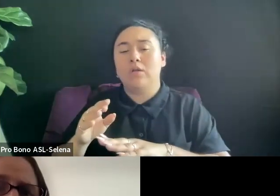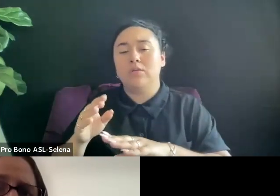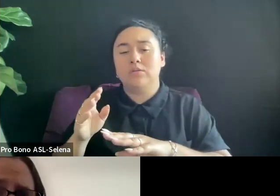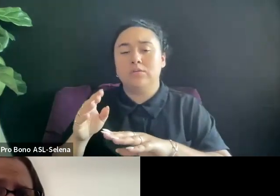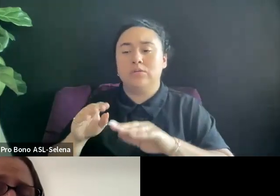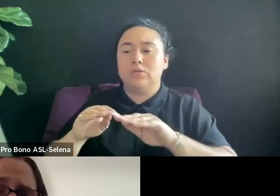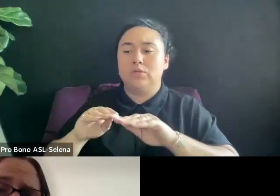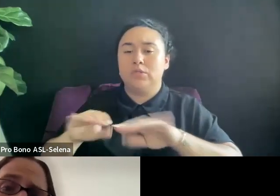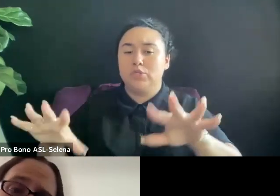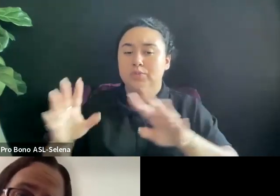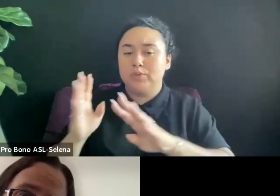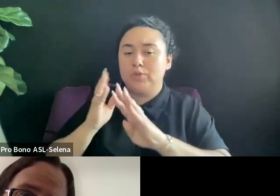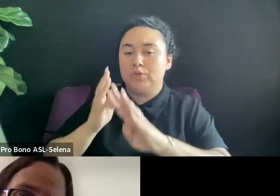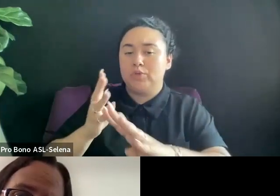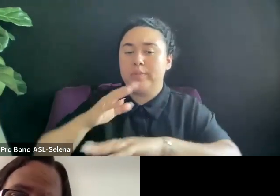THERE.